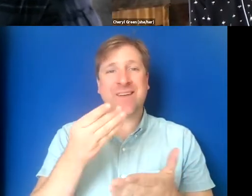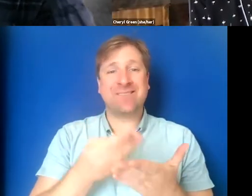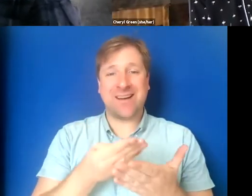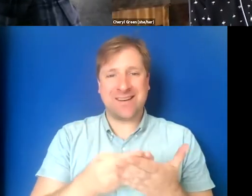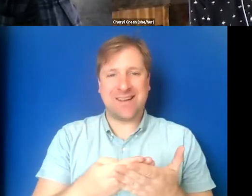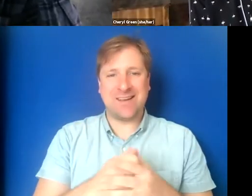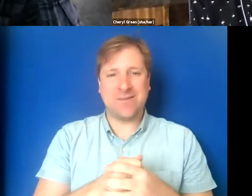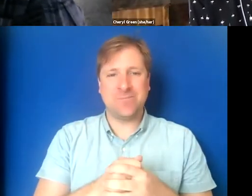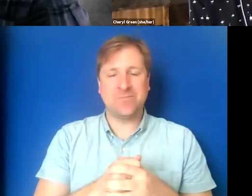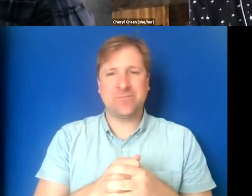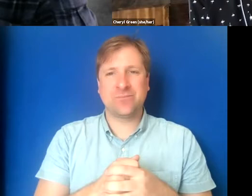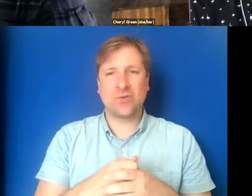And so I'm just thrilled to hear about